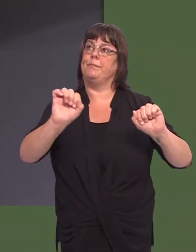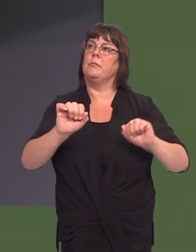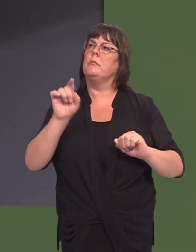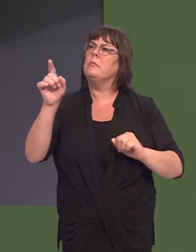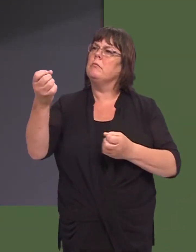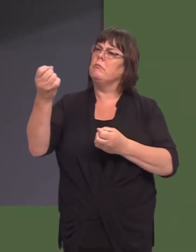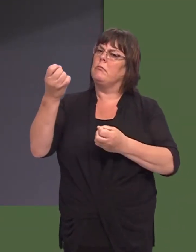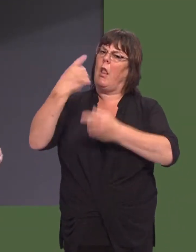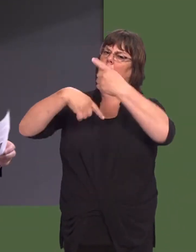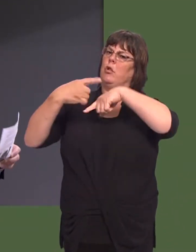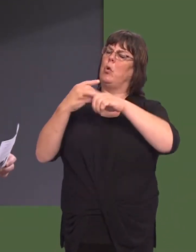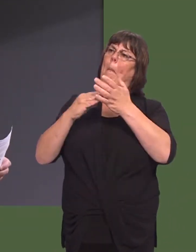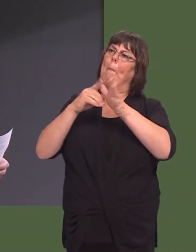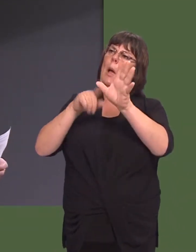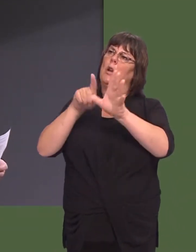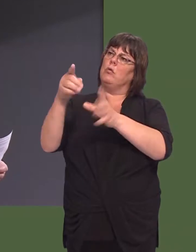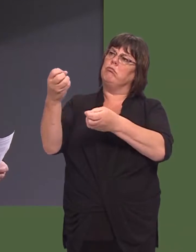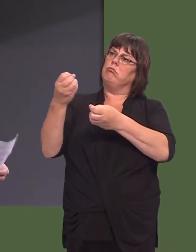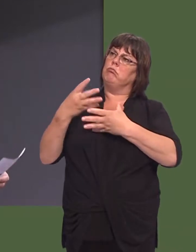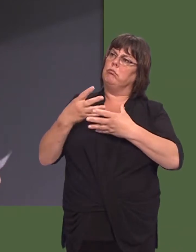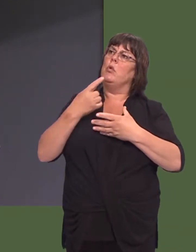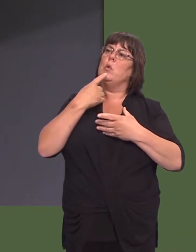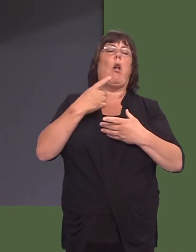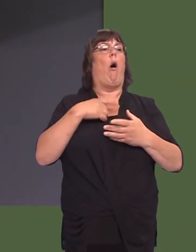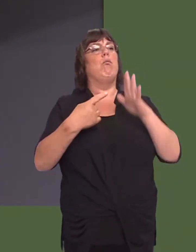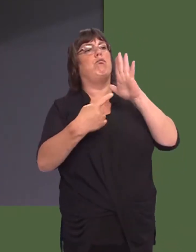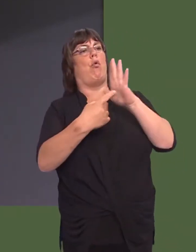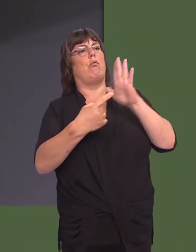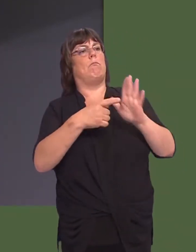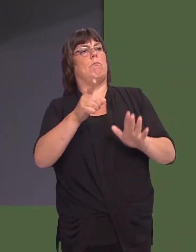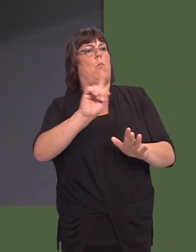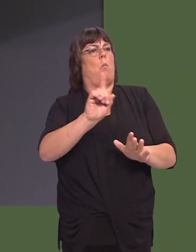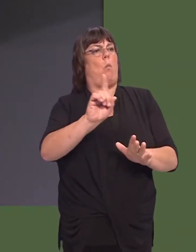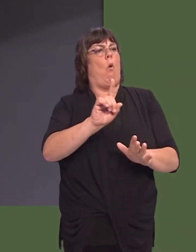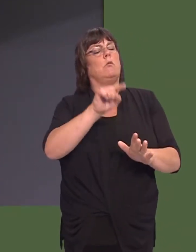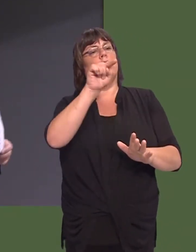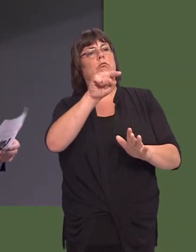You said last May that youíd promise to make the third crossing your priority for north